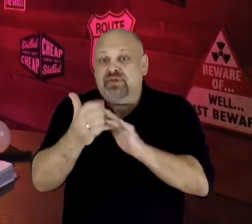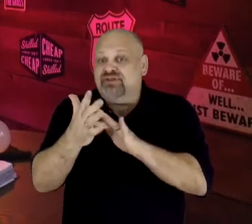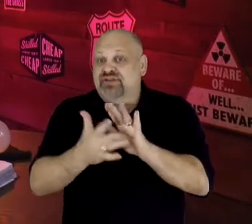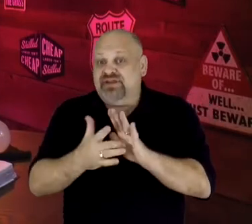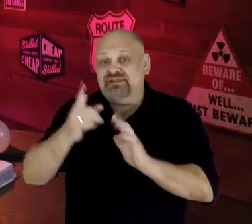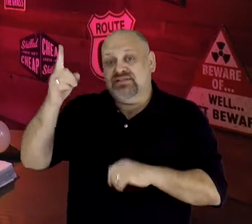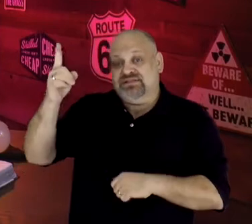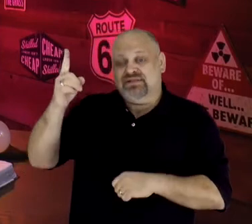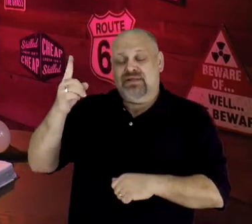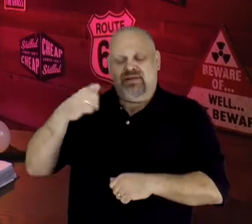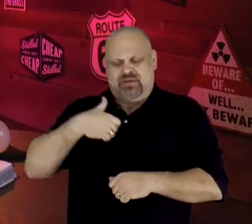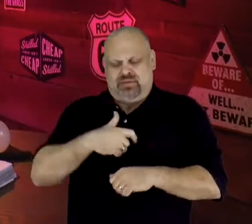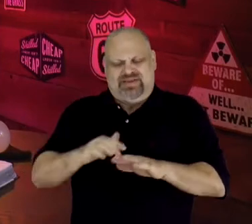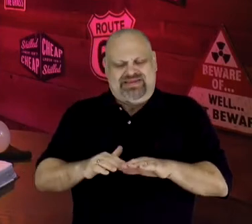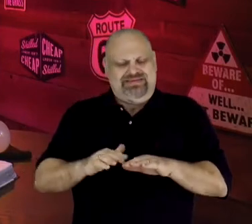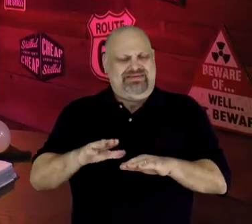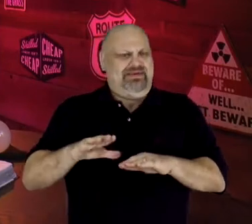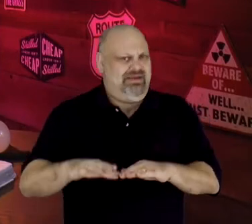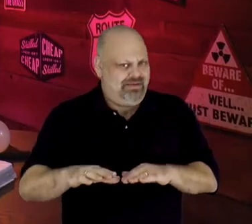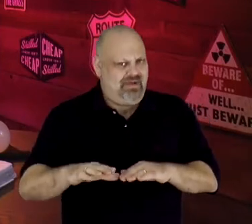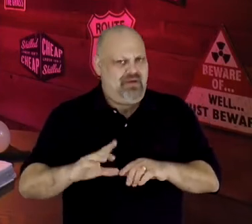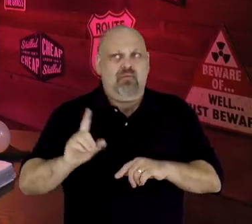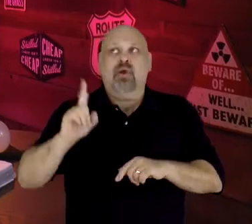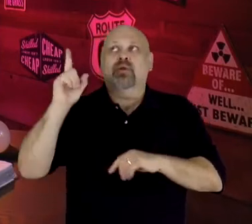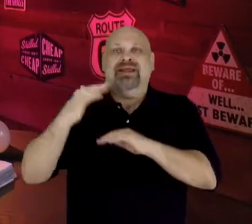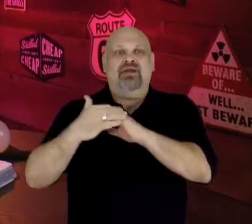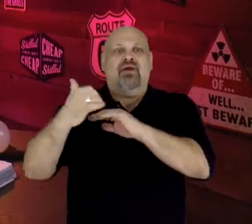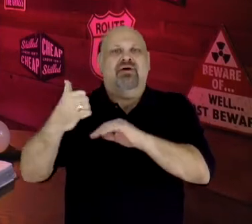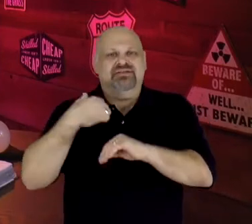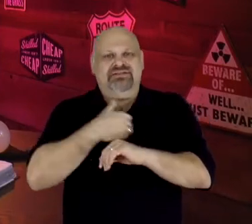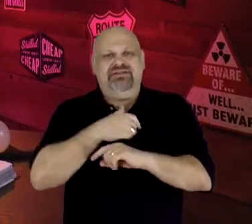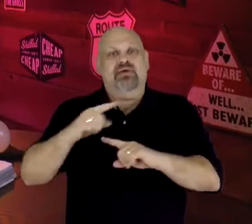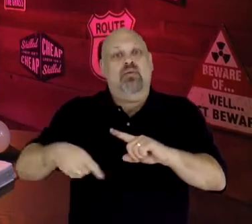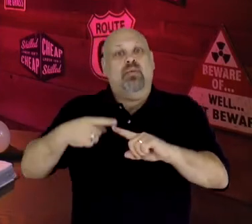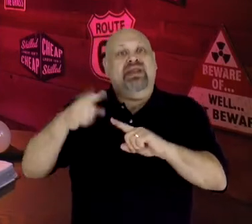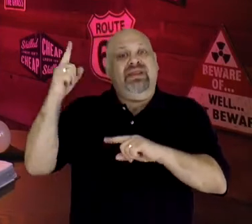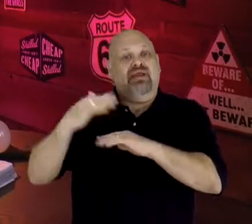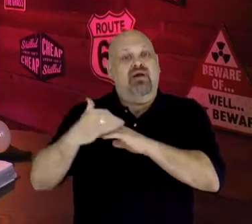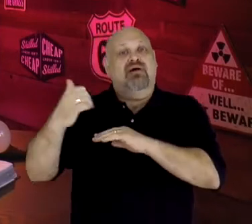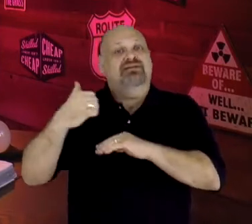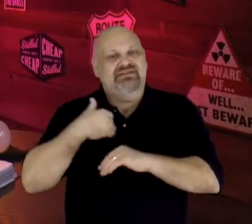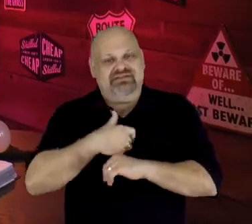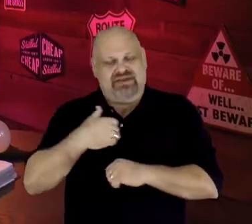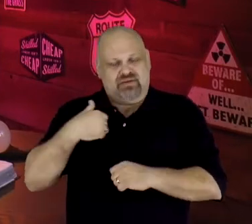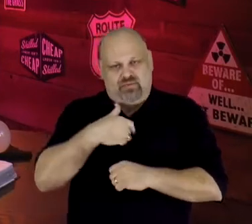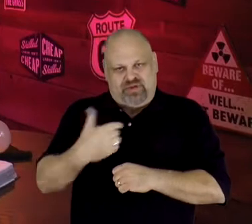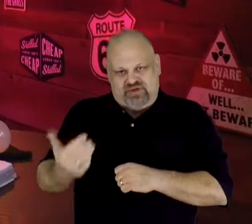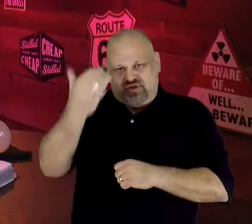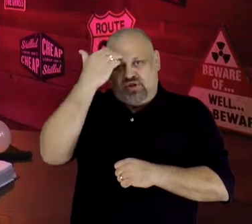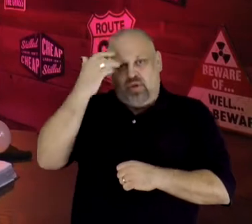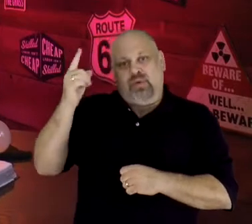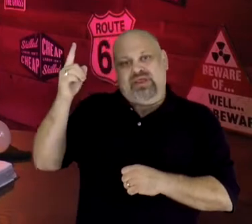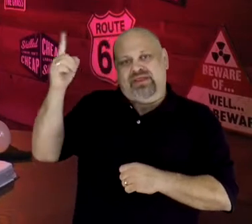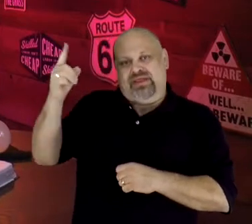we only step out where He calls us, when He calls us, and know that He is right there